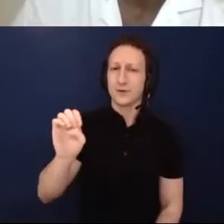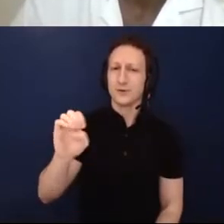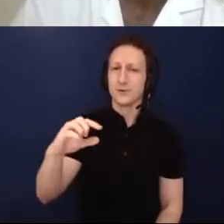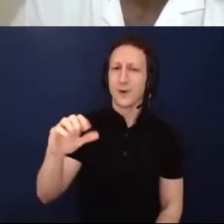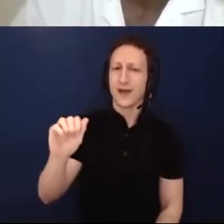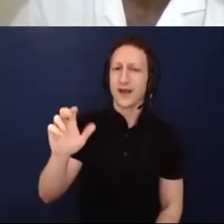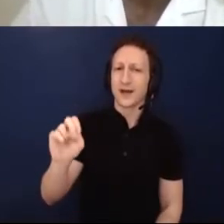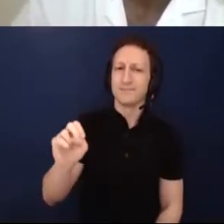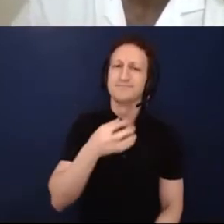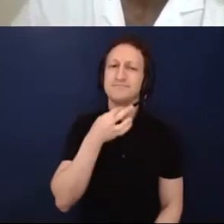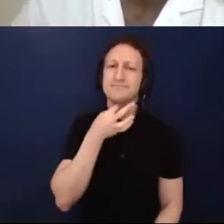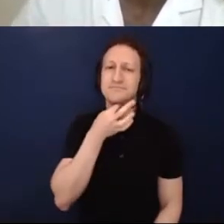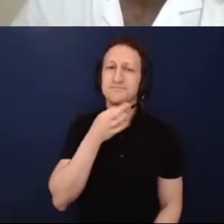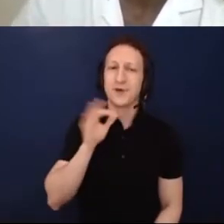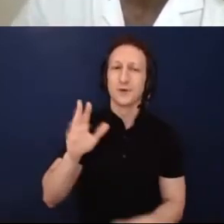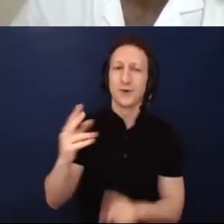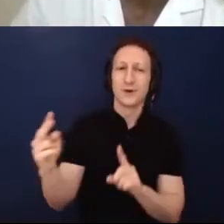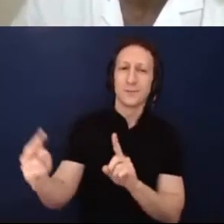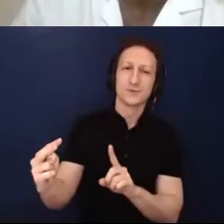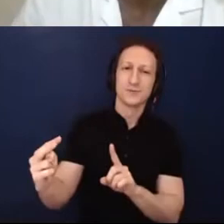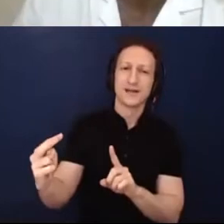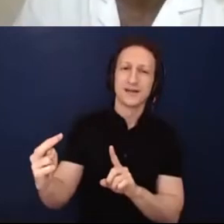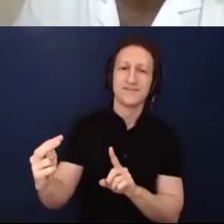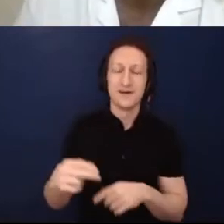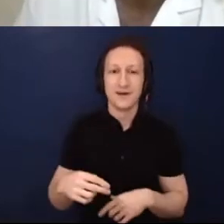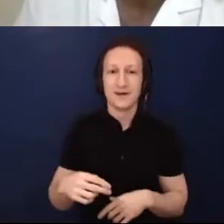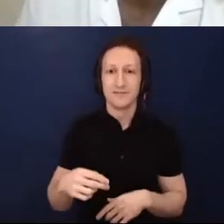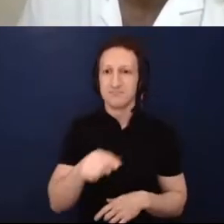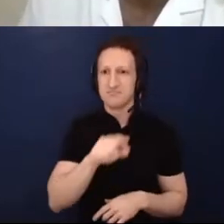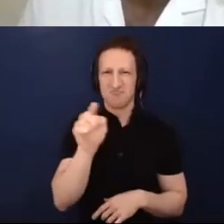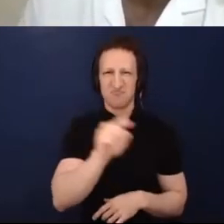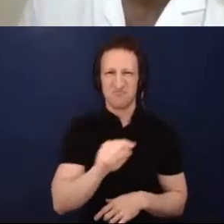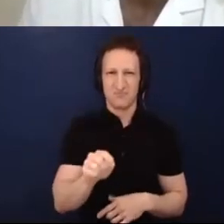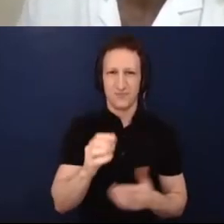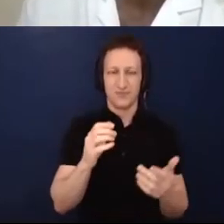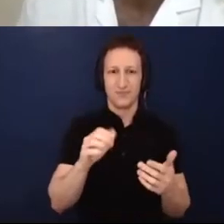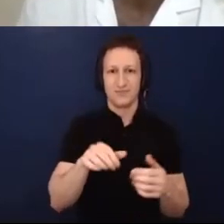these artists about their experiences, how you and how Phamaly as a